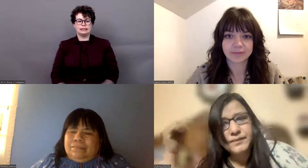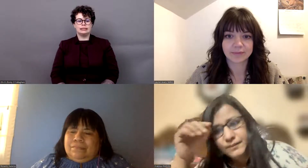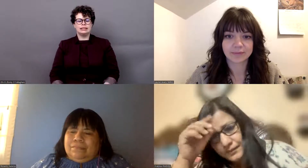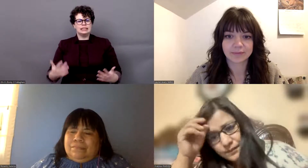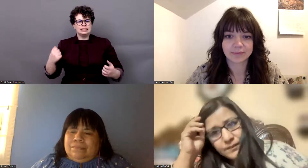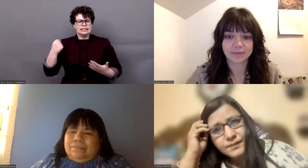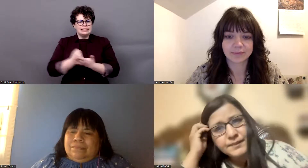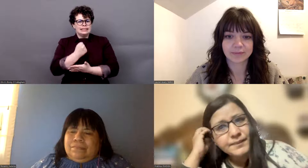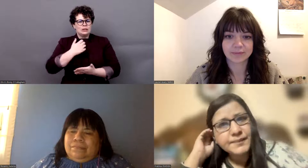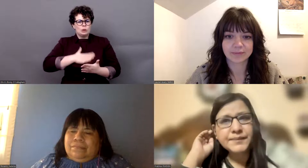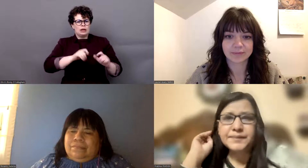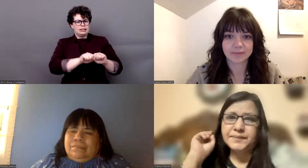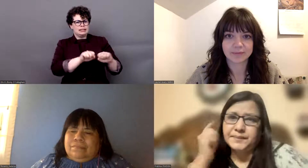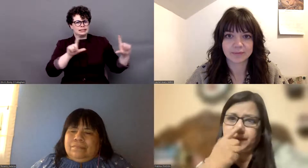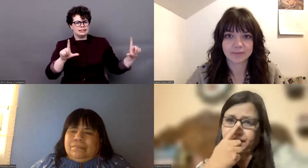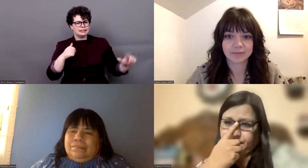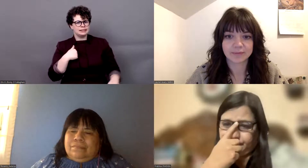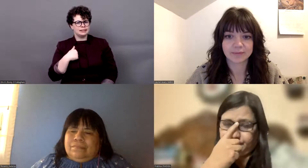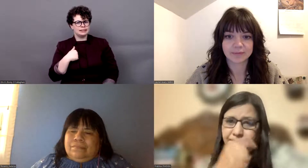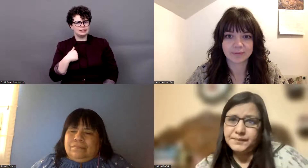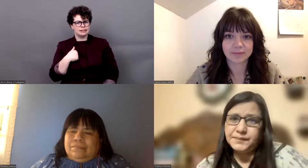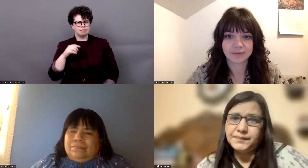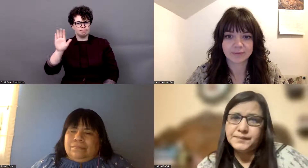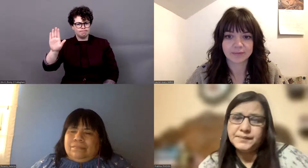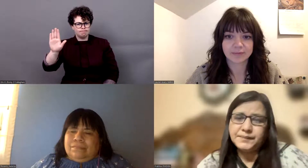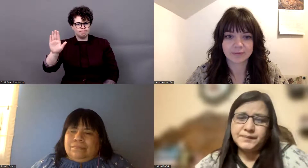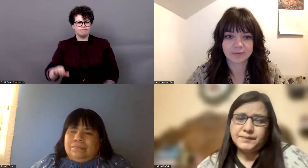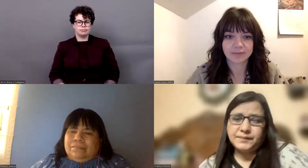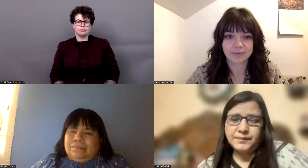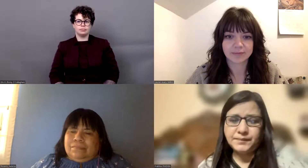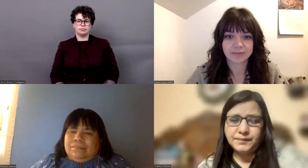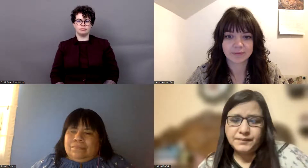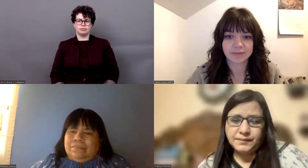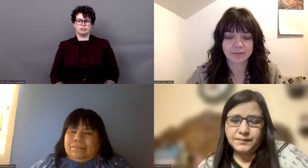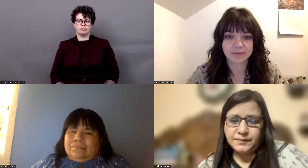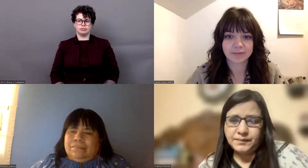managing to share my screen. Wait a second.